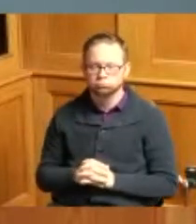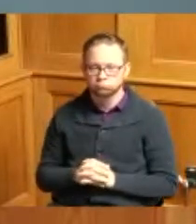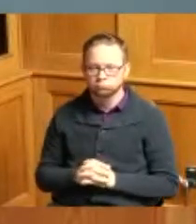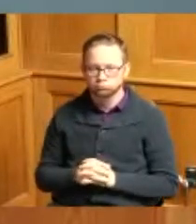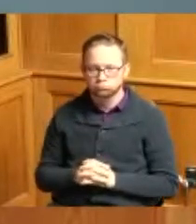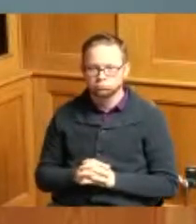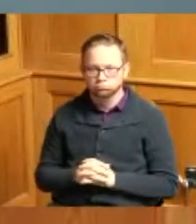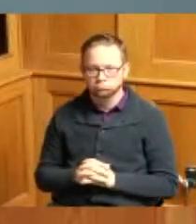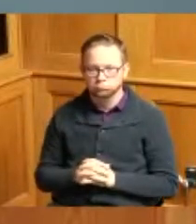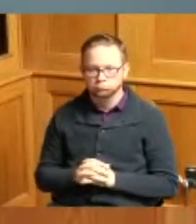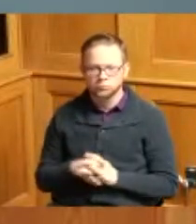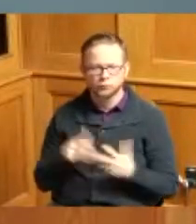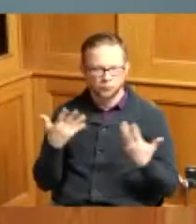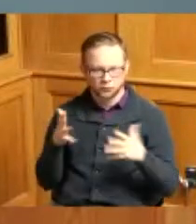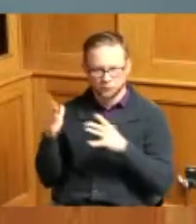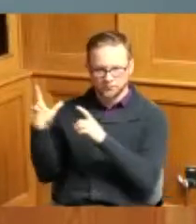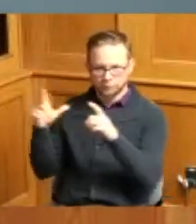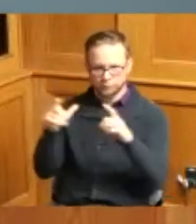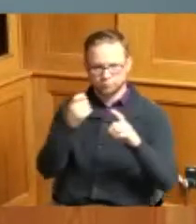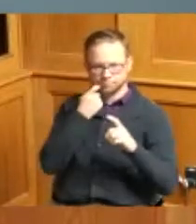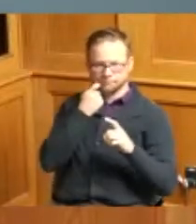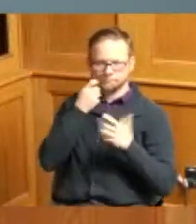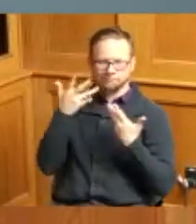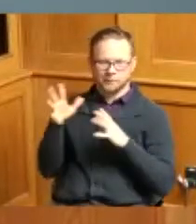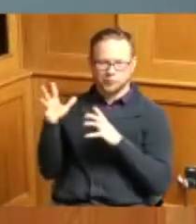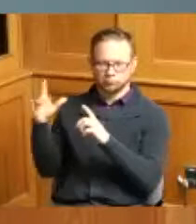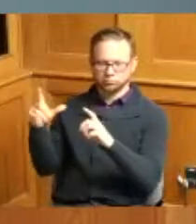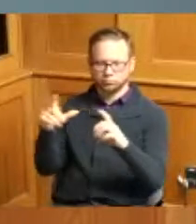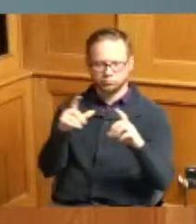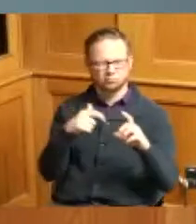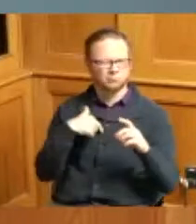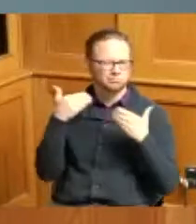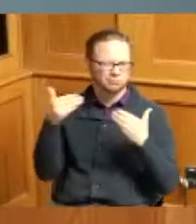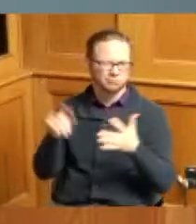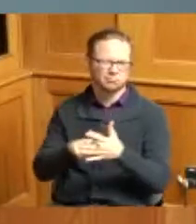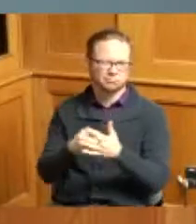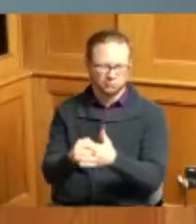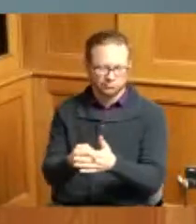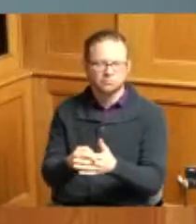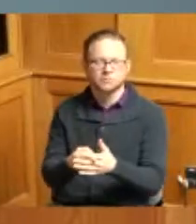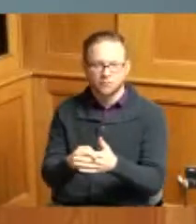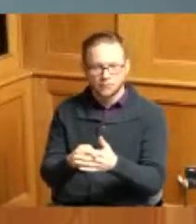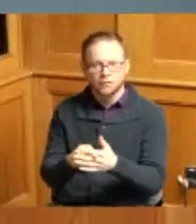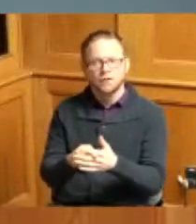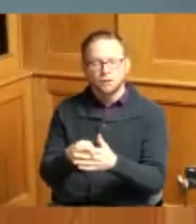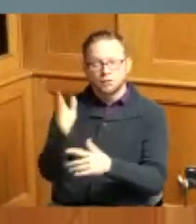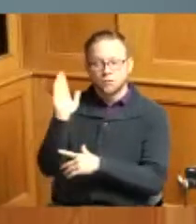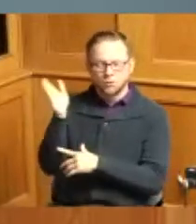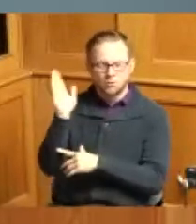we've taken pictures earlier so I am going to get started with the presentations I just want to say